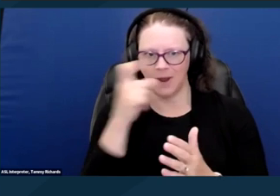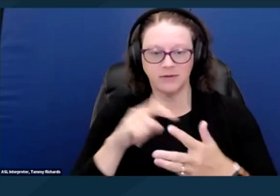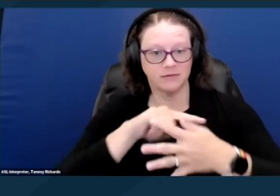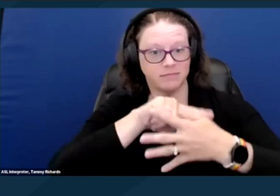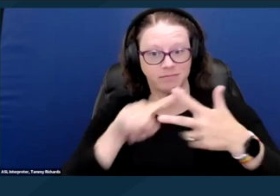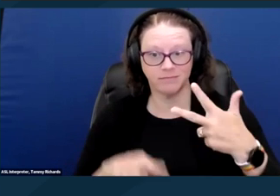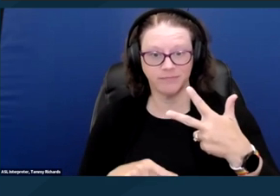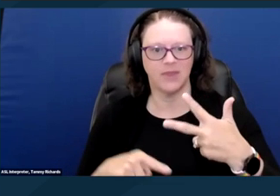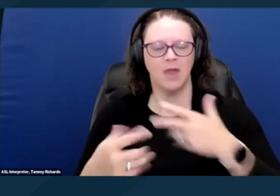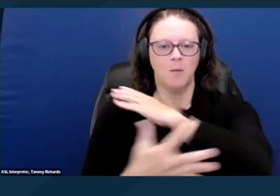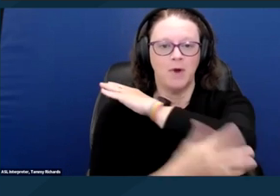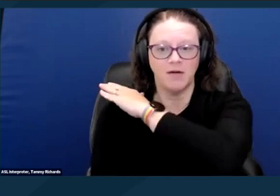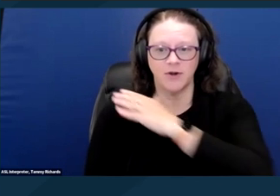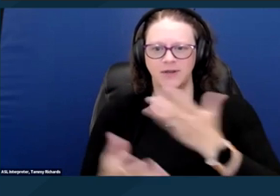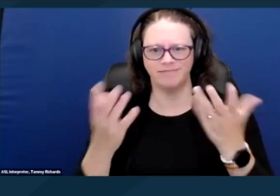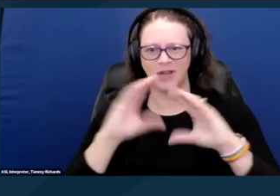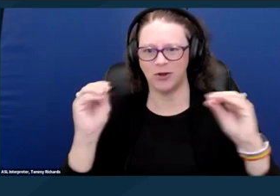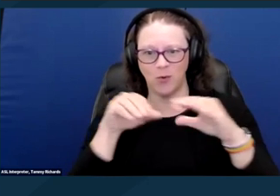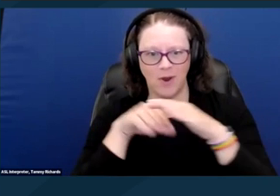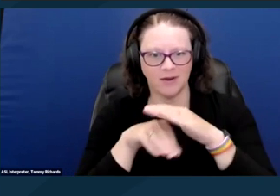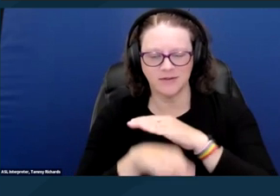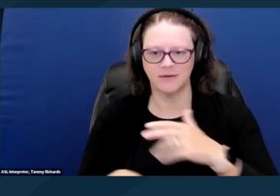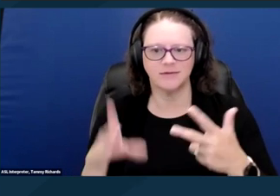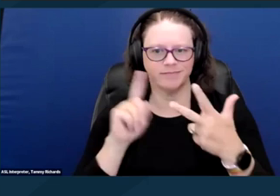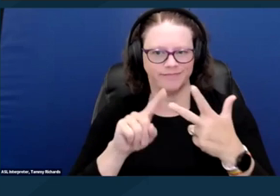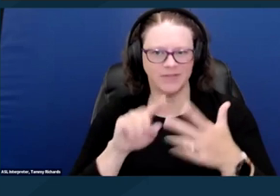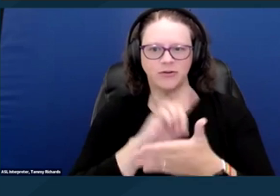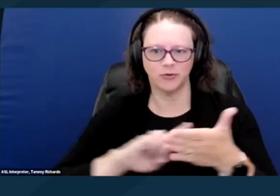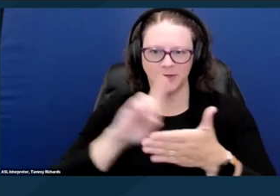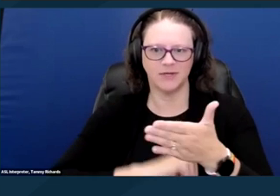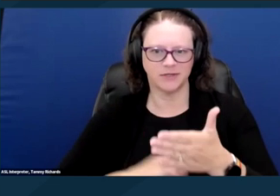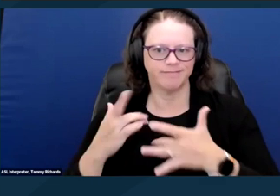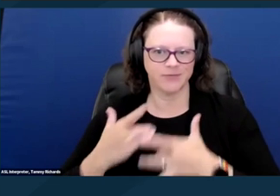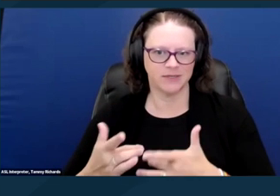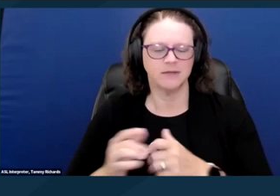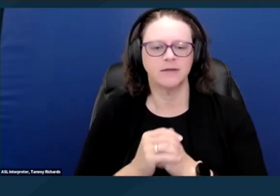poverty, inaccessibility, and discrimination. Next slide please.